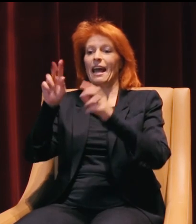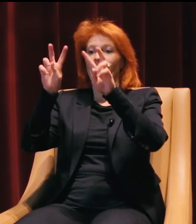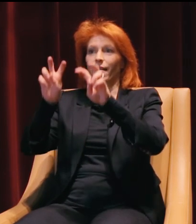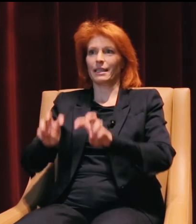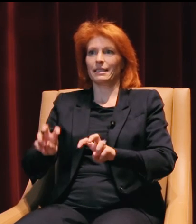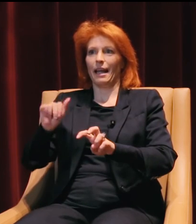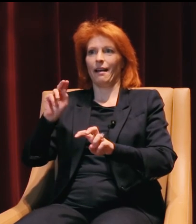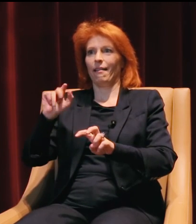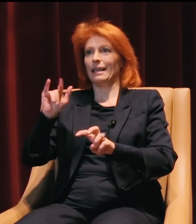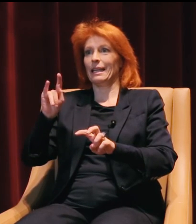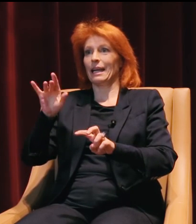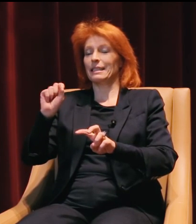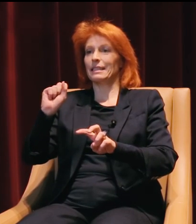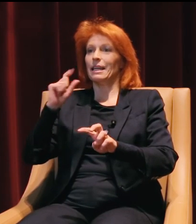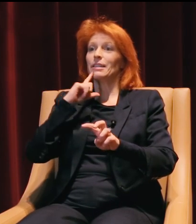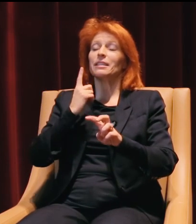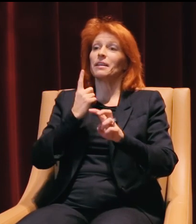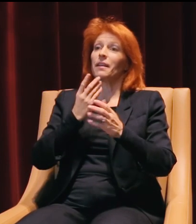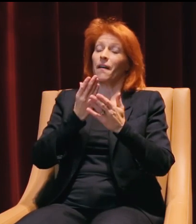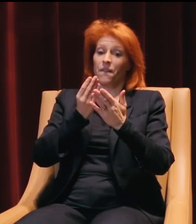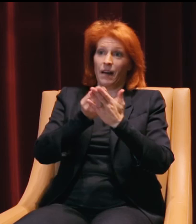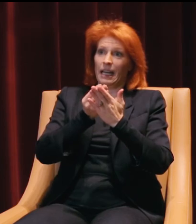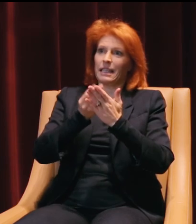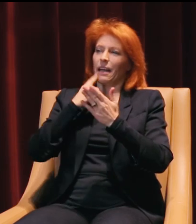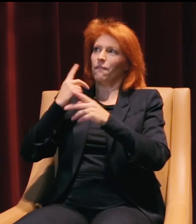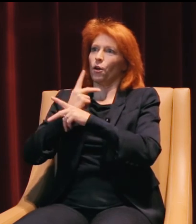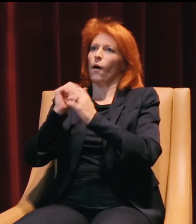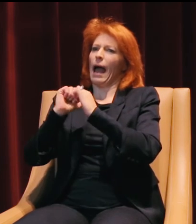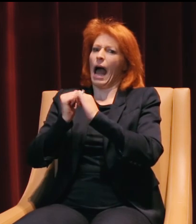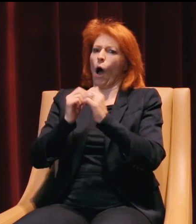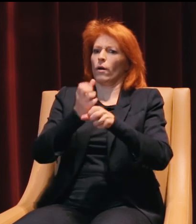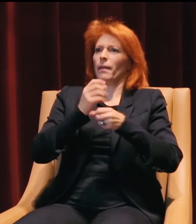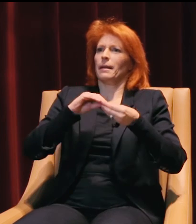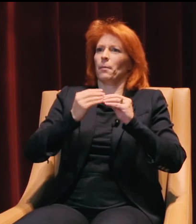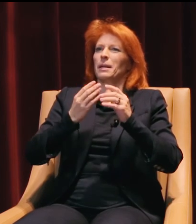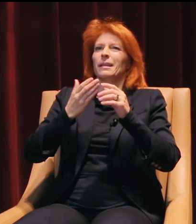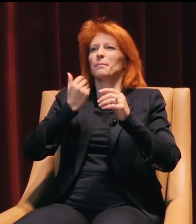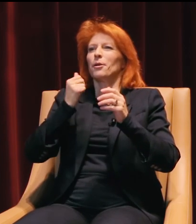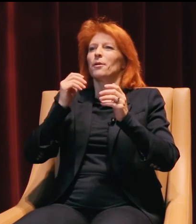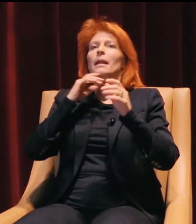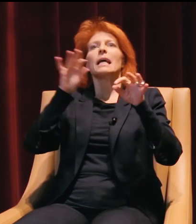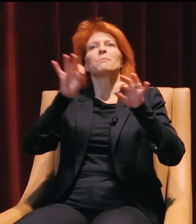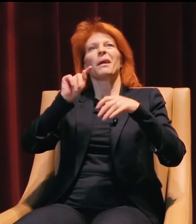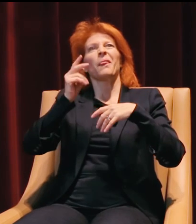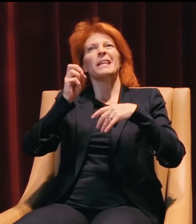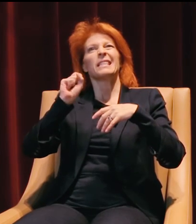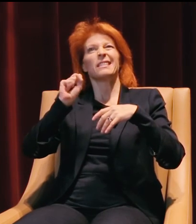because I can justify an answer I arrive at empirically. Which is easier that trying to explain a thesis.